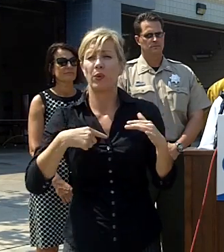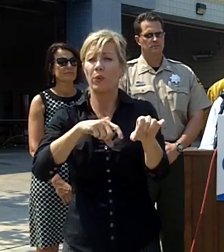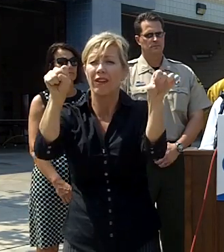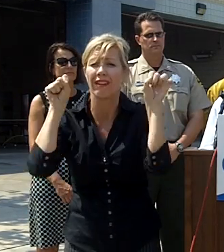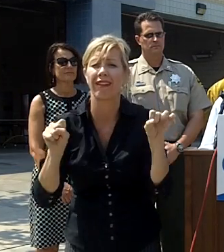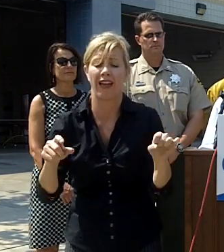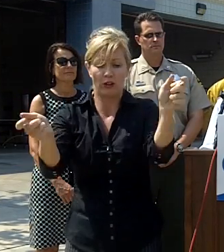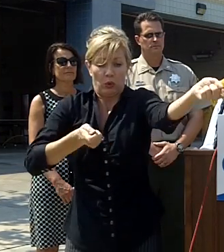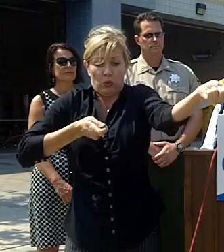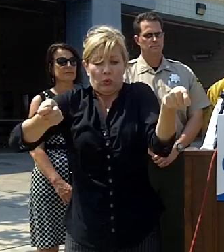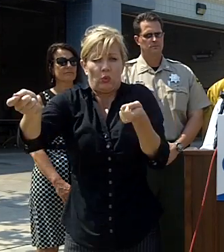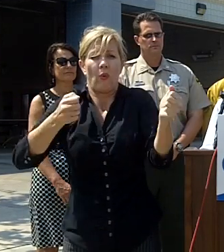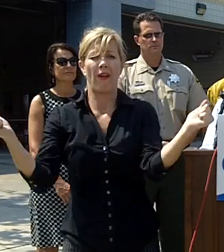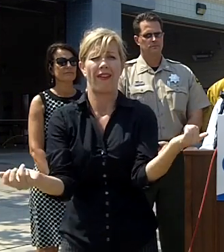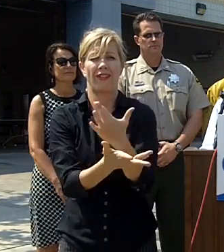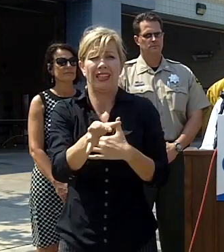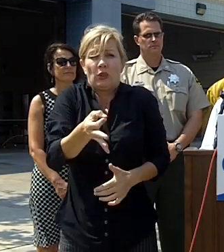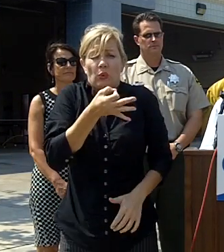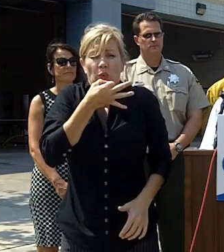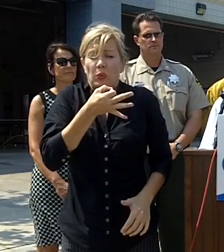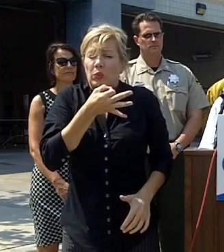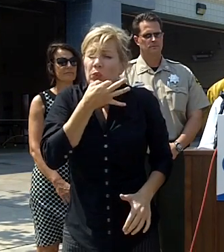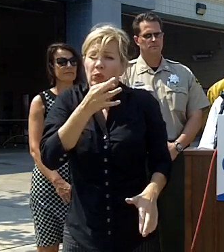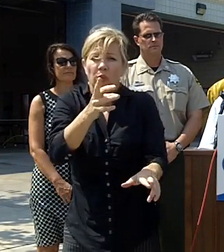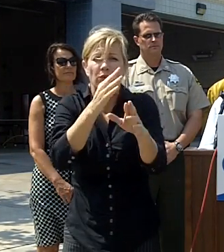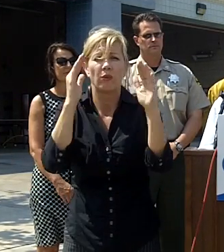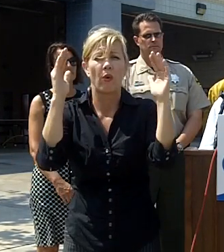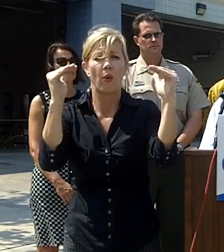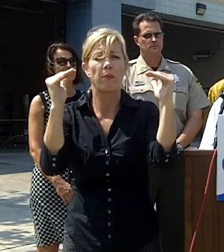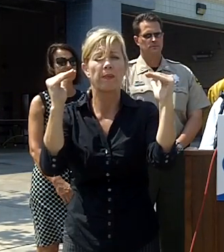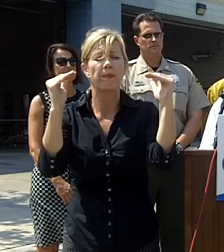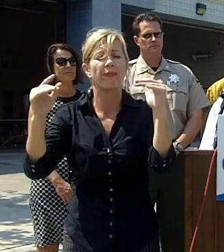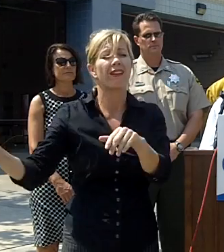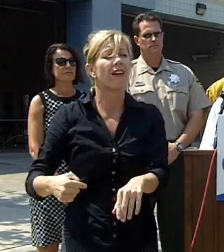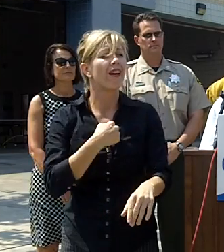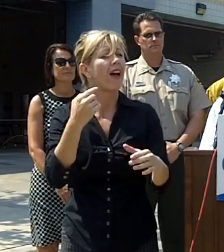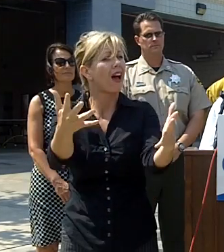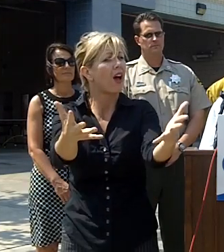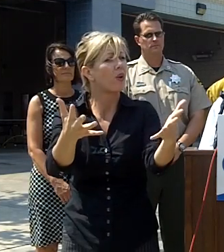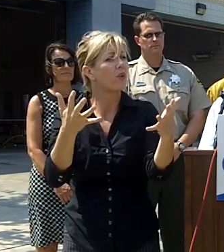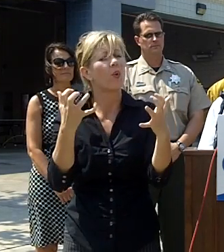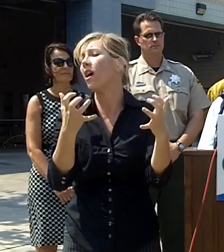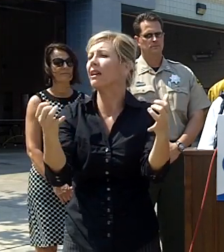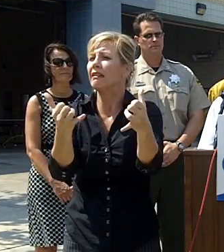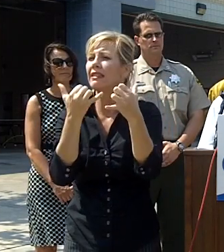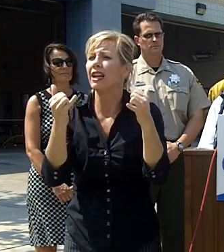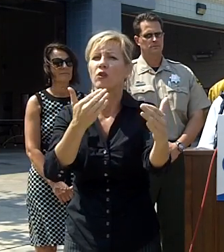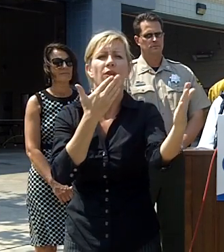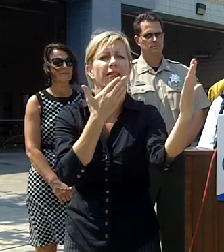control here very shortly I would also like to take this moment to thank all those first